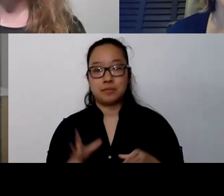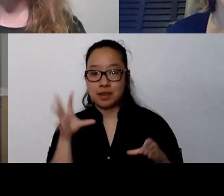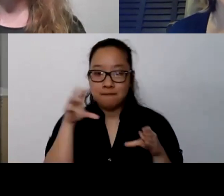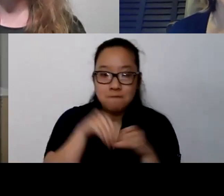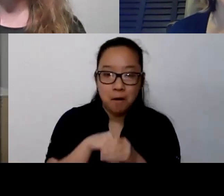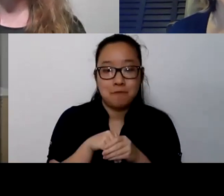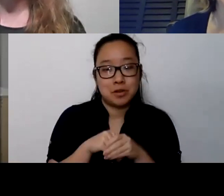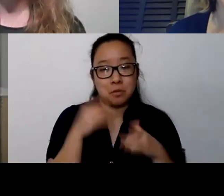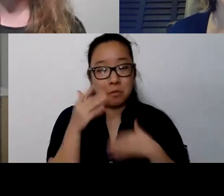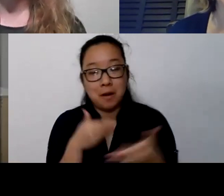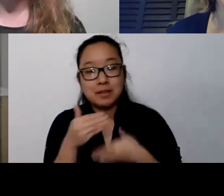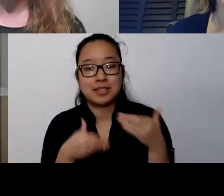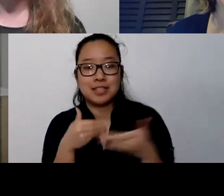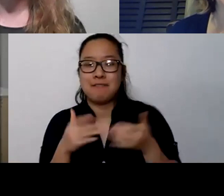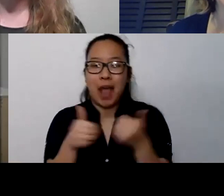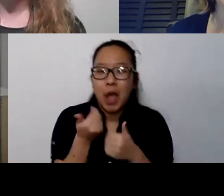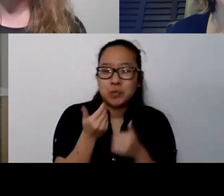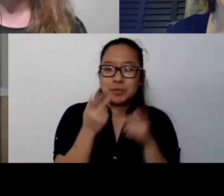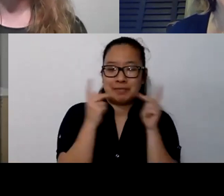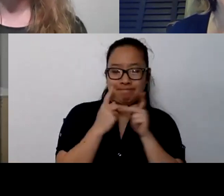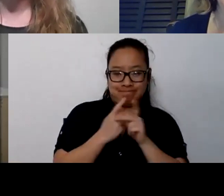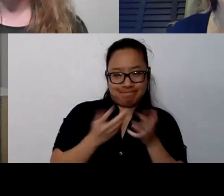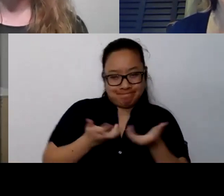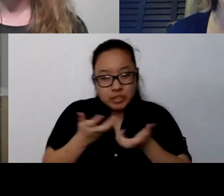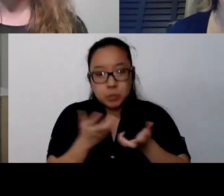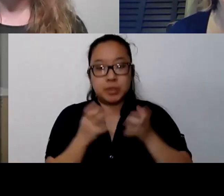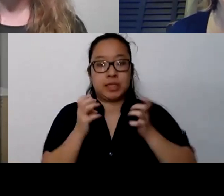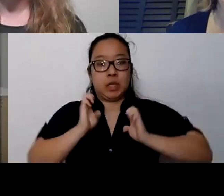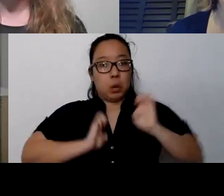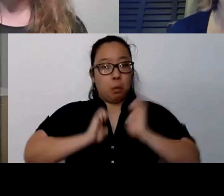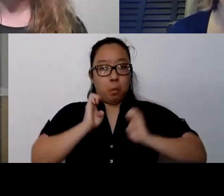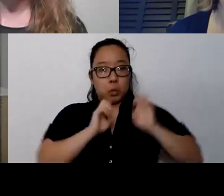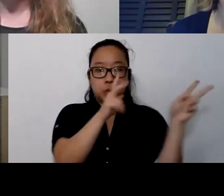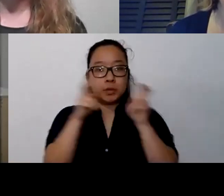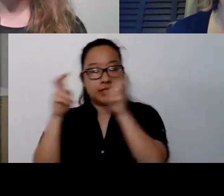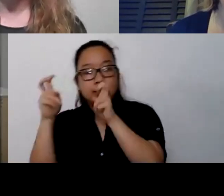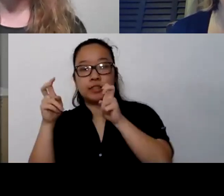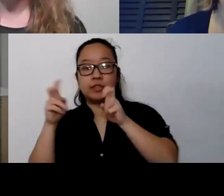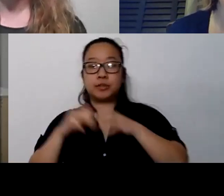is helpful when future conversations come up. Intergenerational conversations are valuable